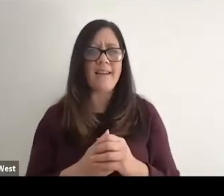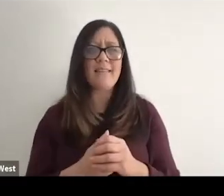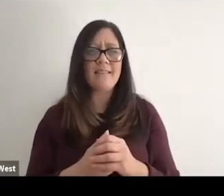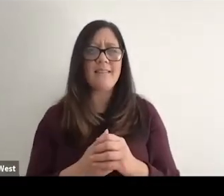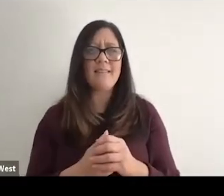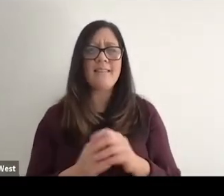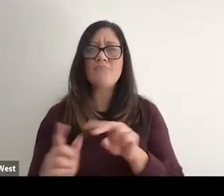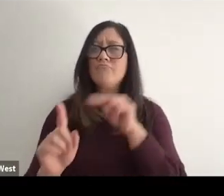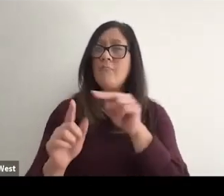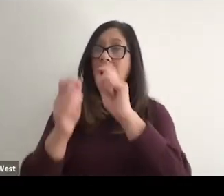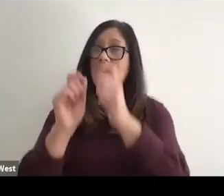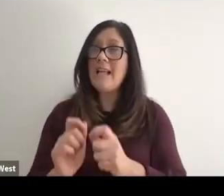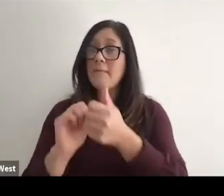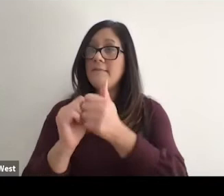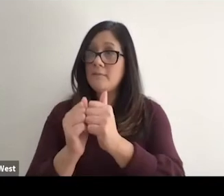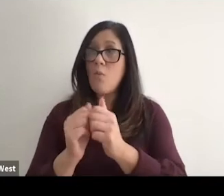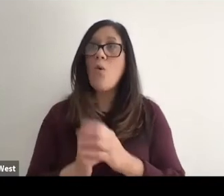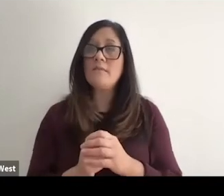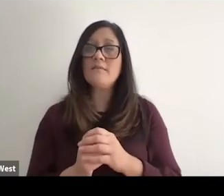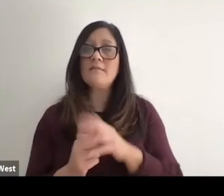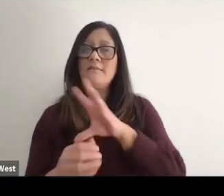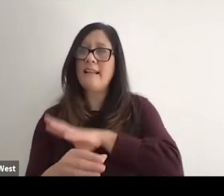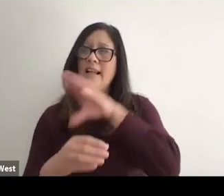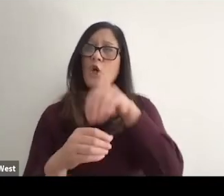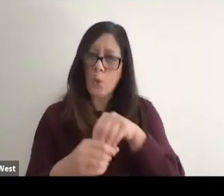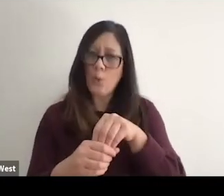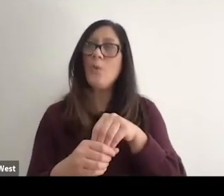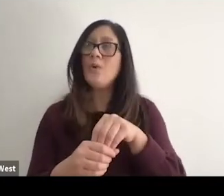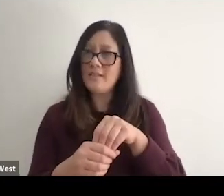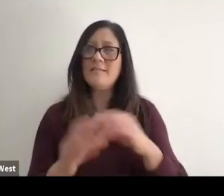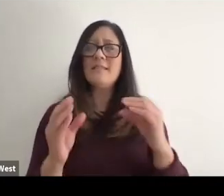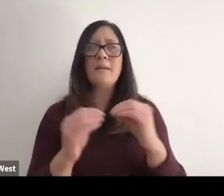where we consider adaptive sports to be built into an inclusive mindset built into more mainstream